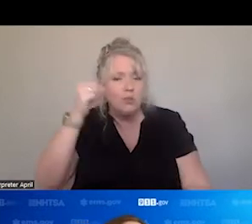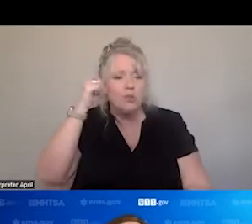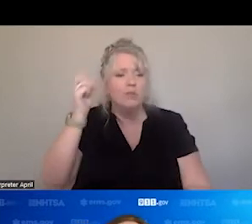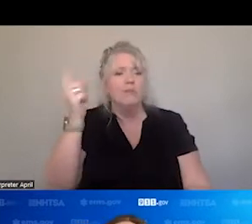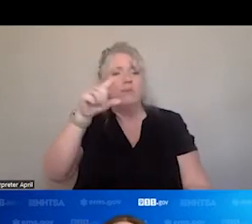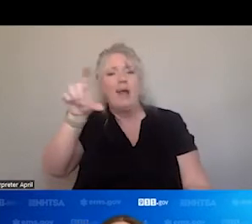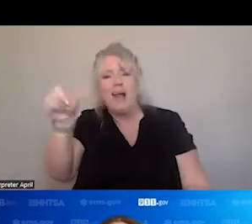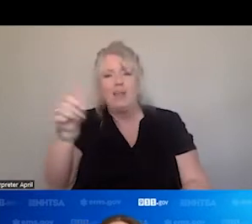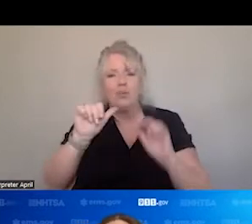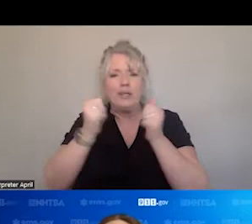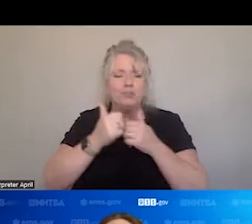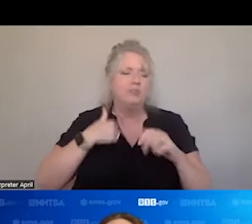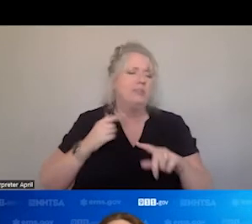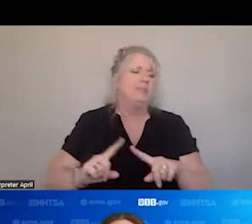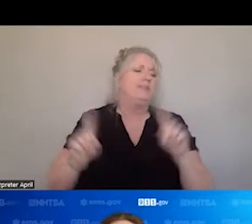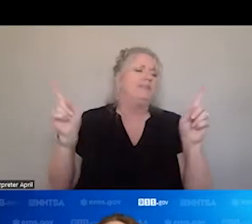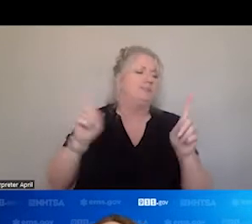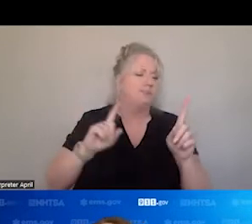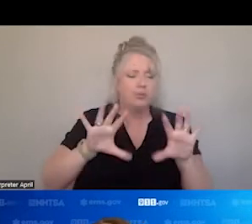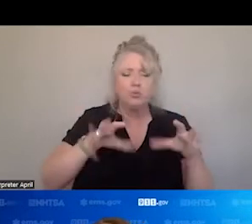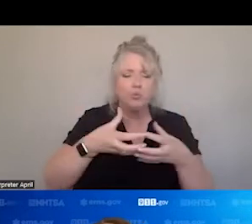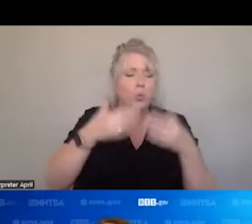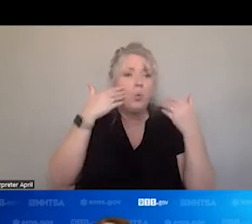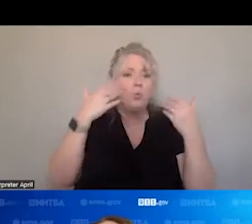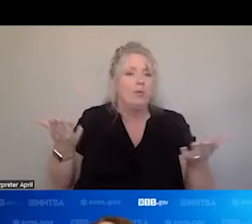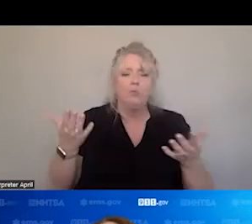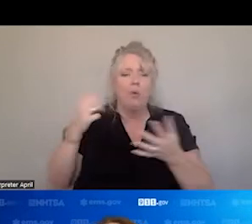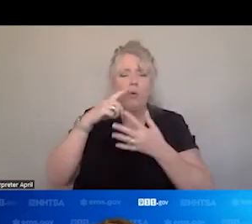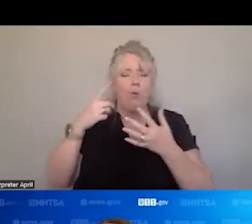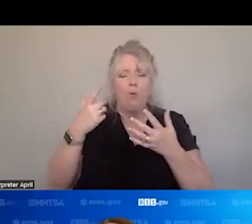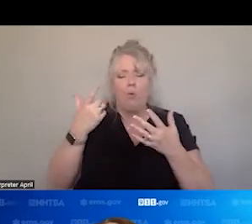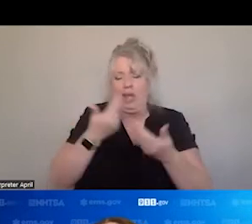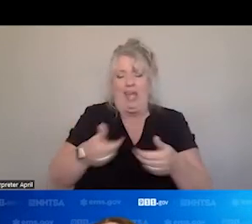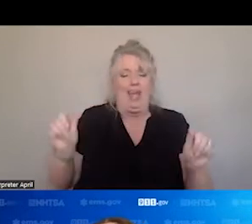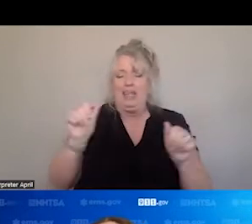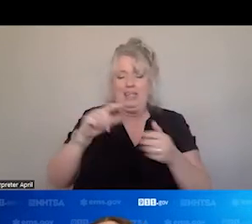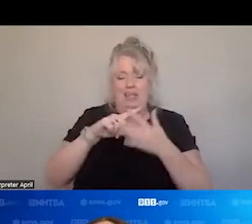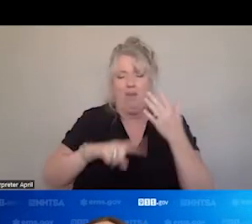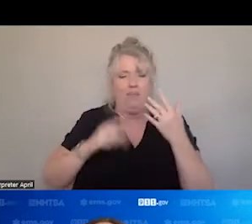CREW. OR DIFFERENT ENTITY. WE DON'T NECESSARILY KNOW ANY OF THE INFORMATION ABOUT THEIR CALLS TO